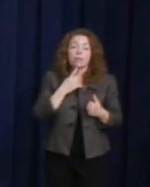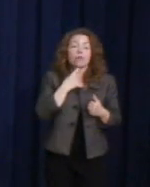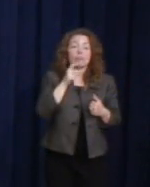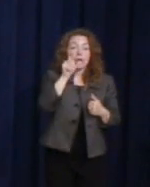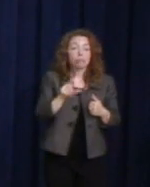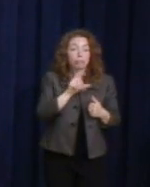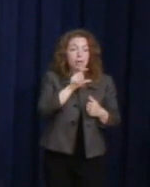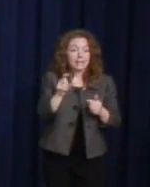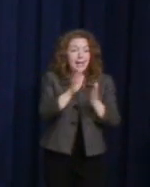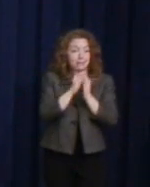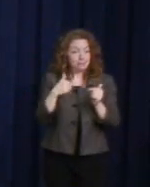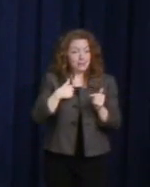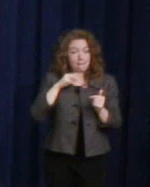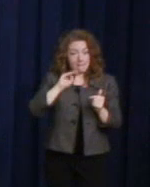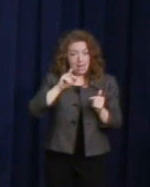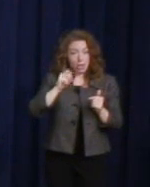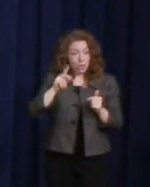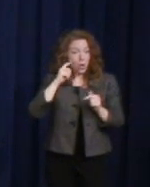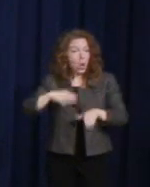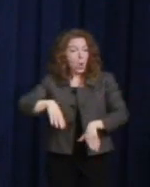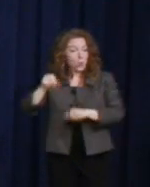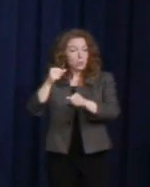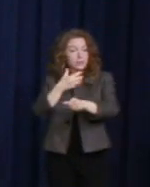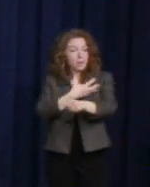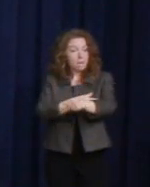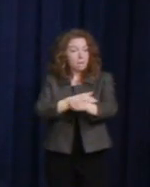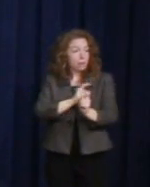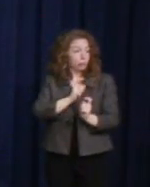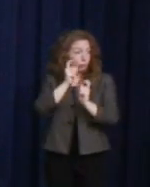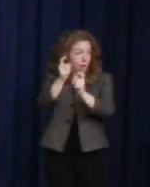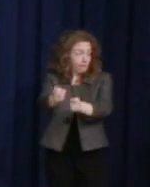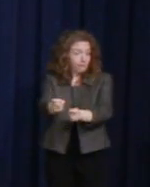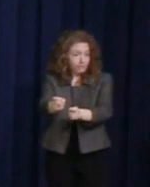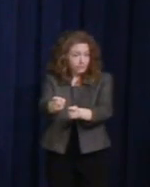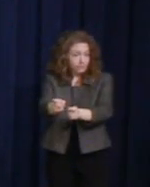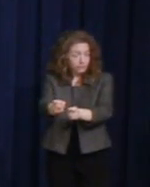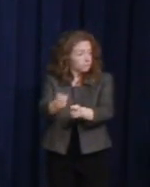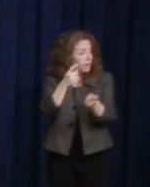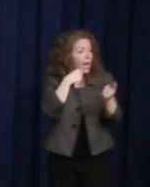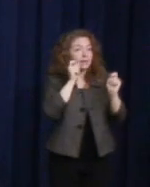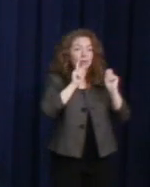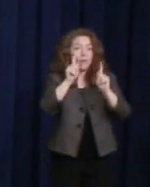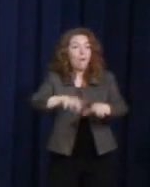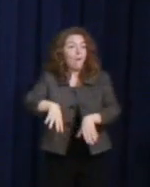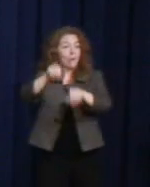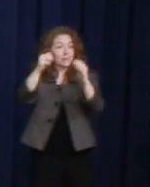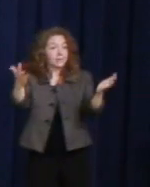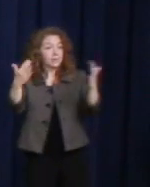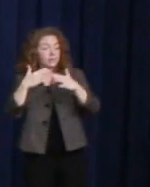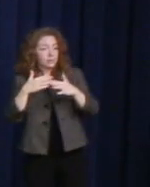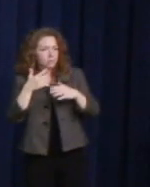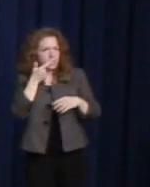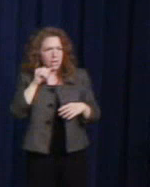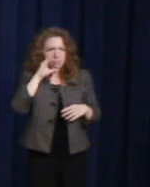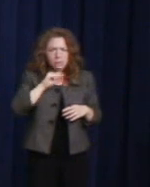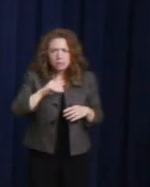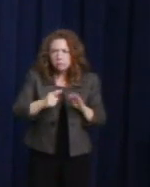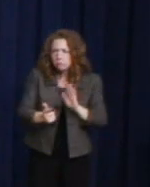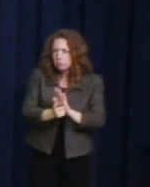me as Mayor to host a blood drive I can host a blood drive but as a gay man, I cannot donate blood.